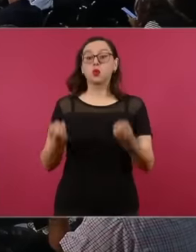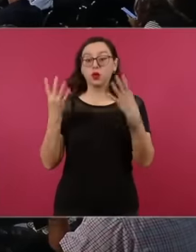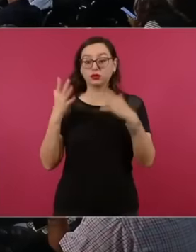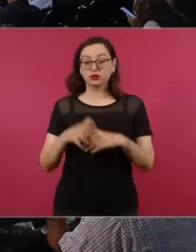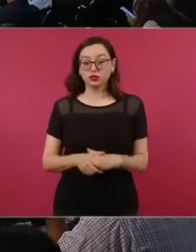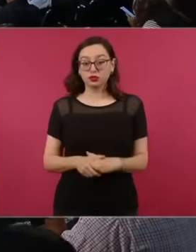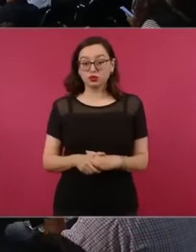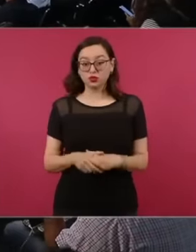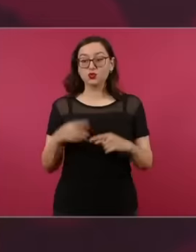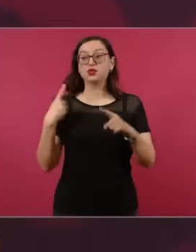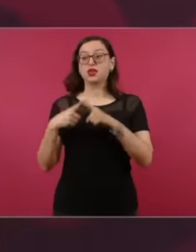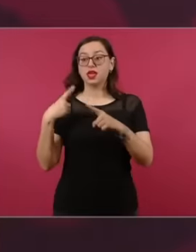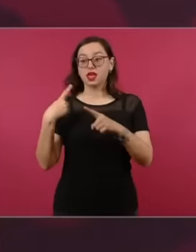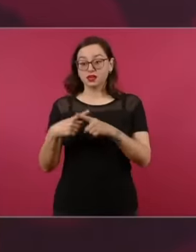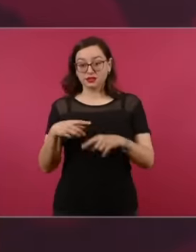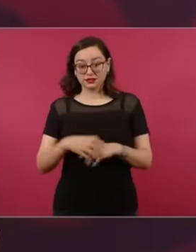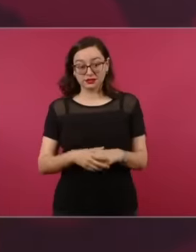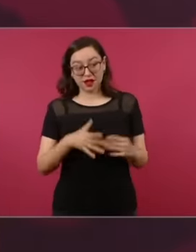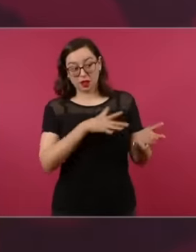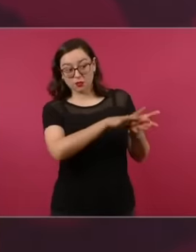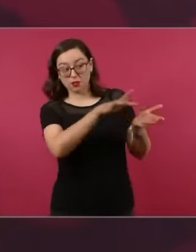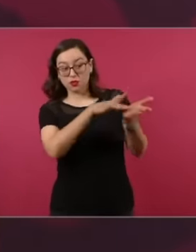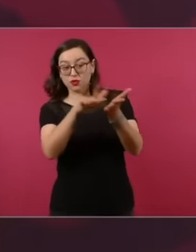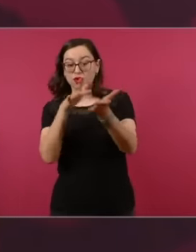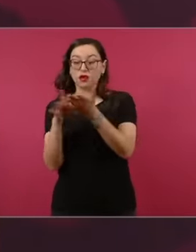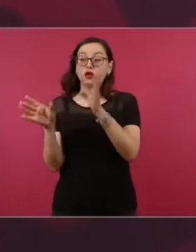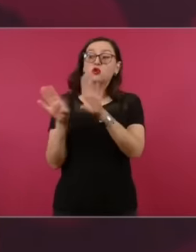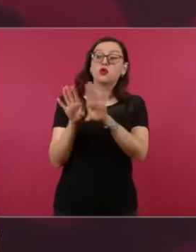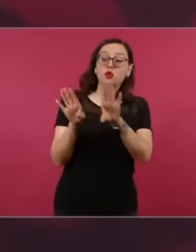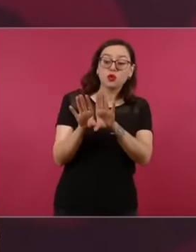distributed how much to the